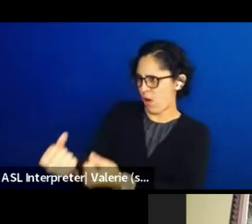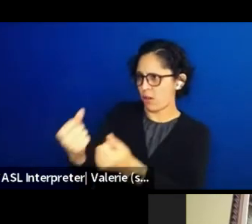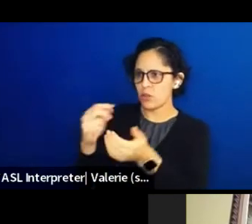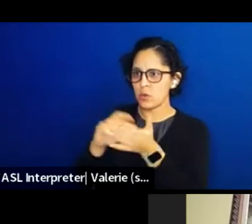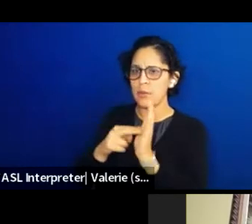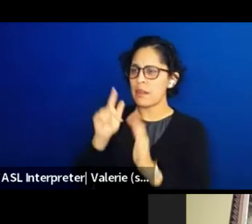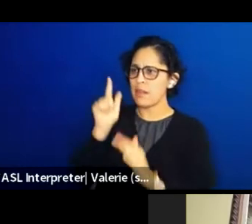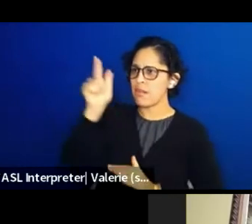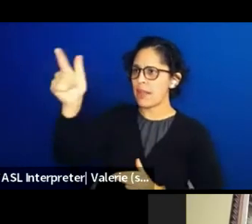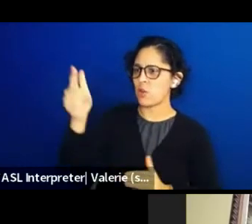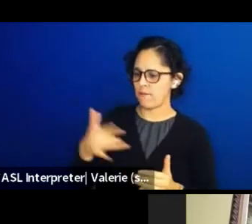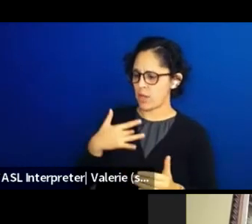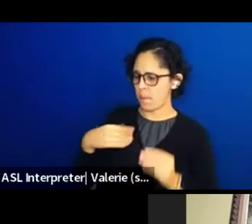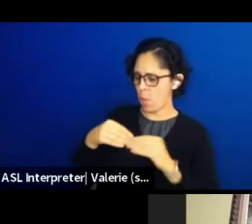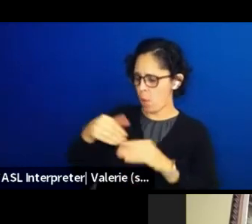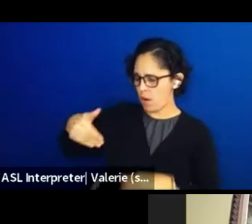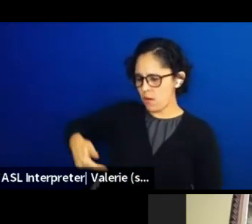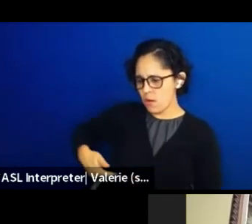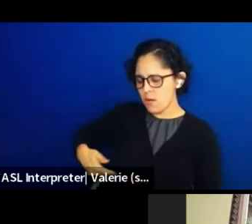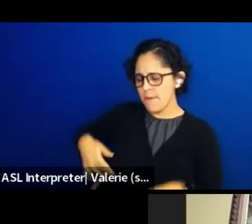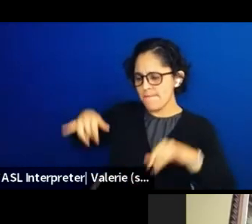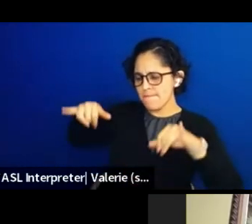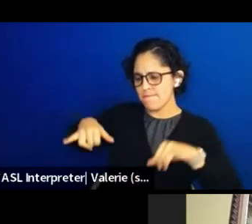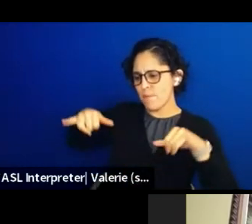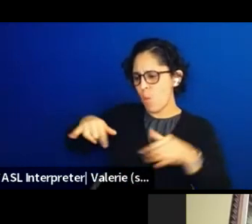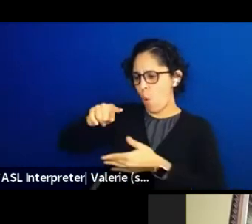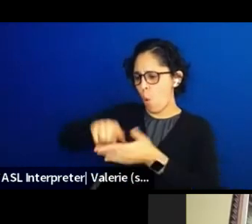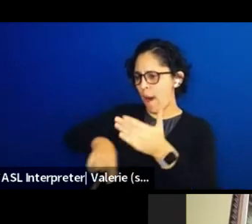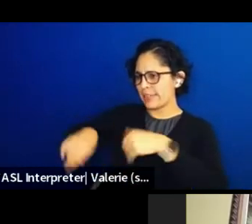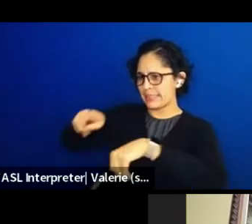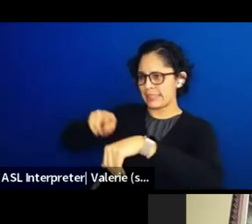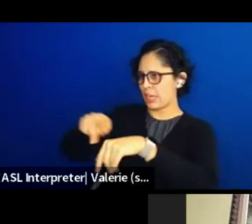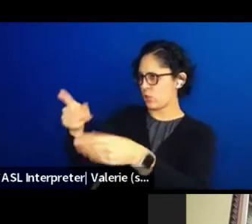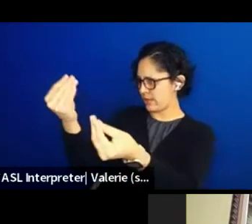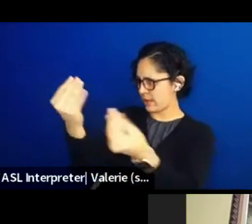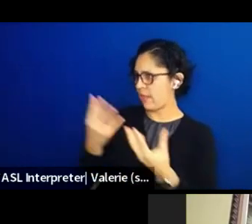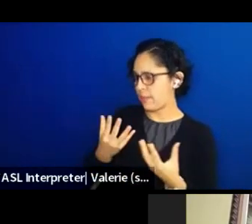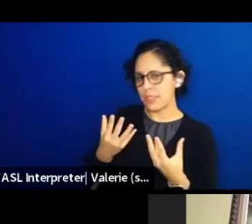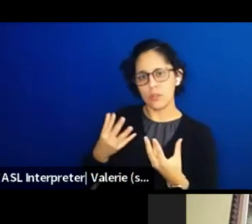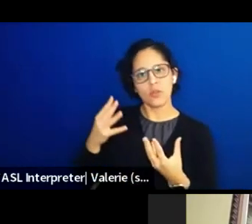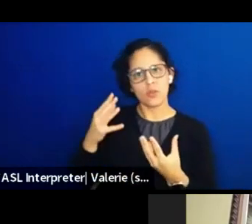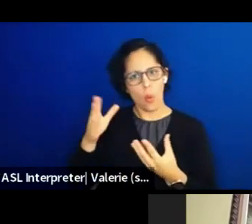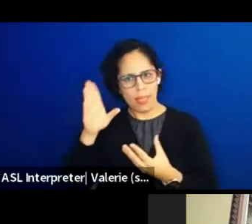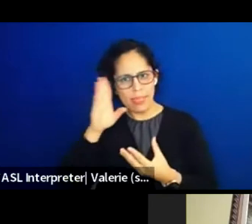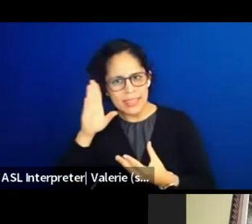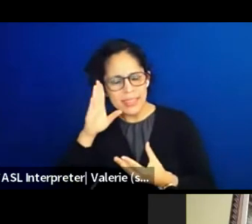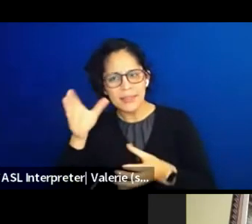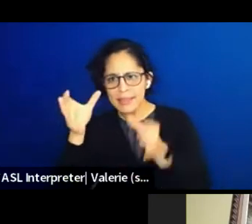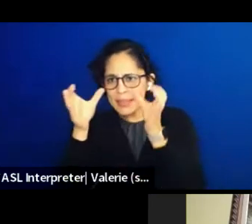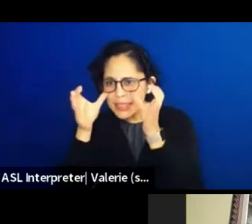So listening deeply is a good part of this practice. And when we talk about all the tools